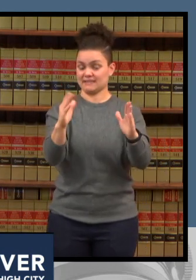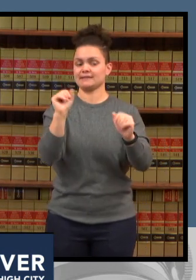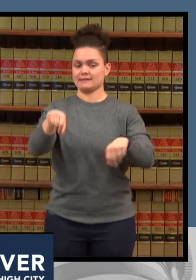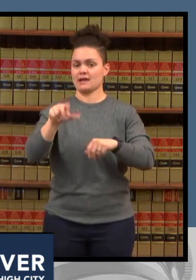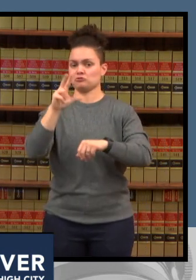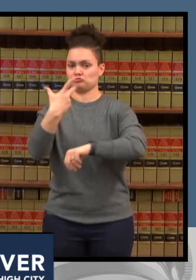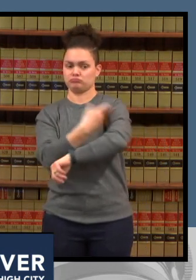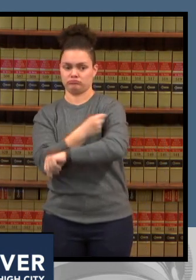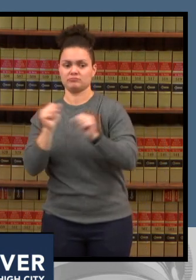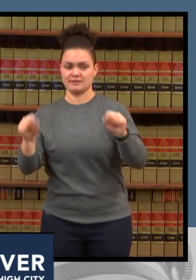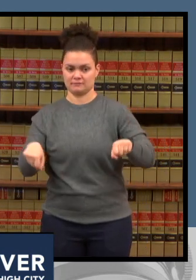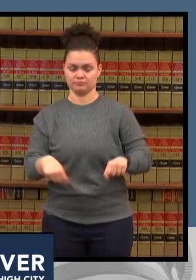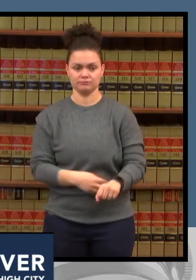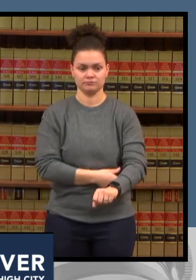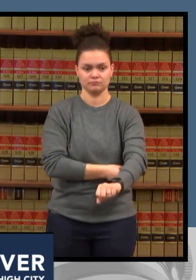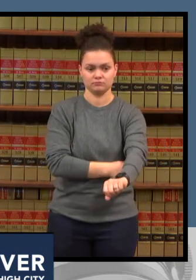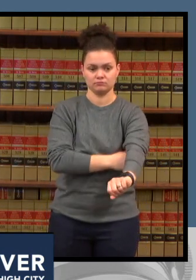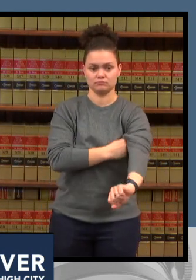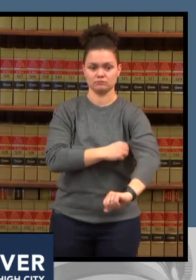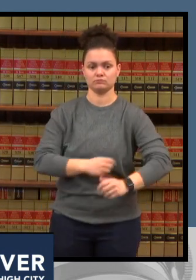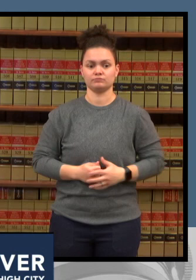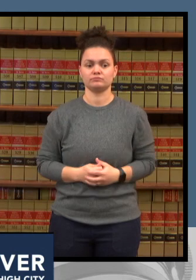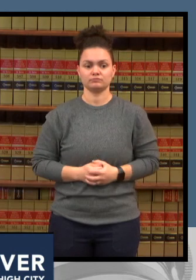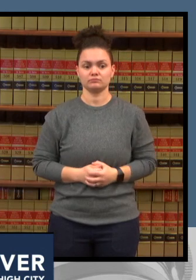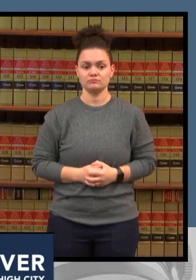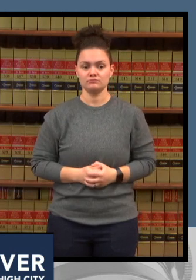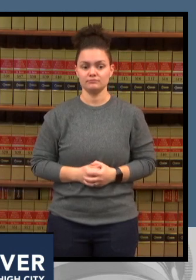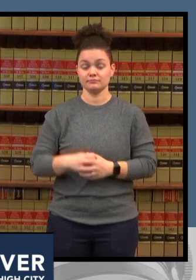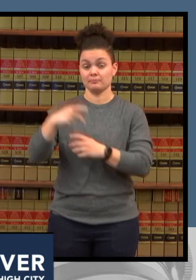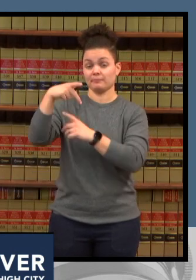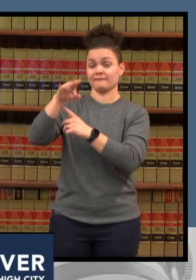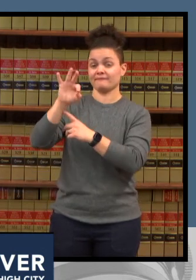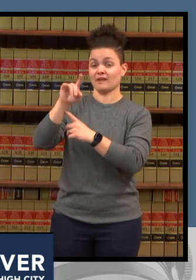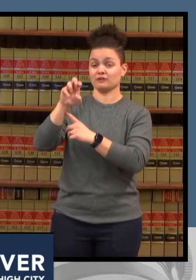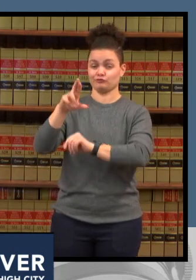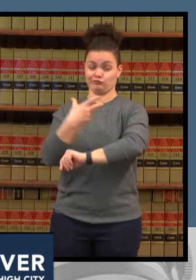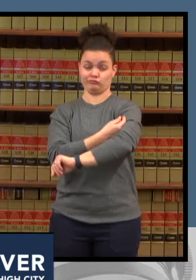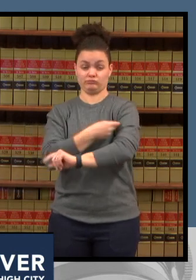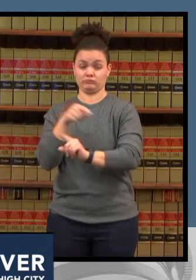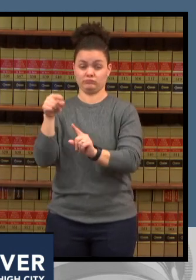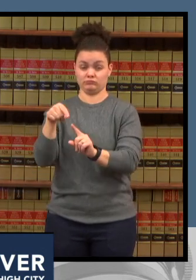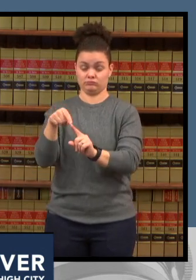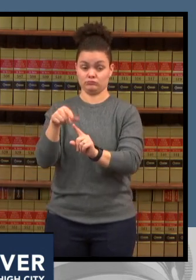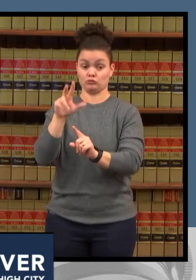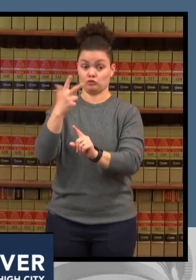vaccine that has been shown to prevent serious effects from coping illness in children as well